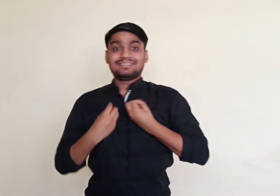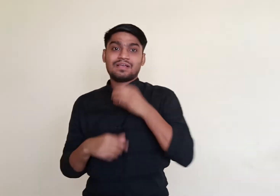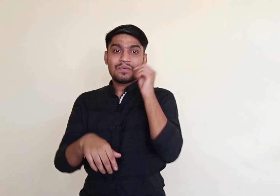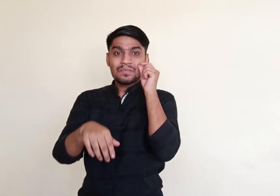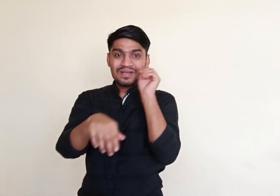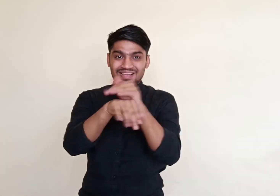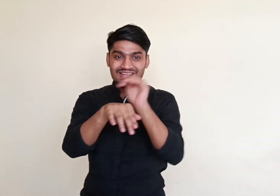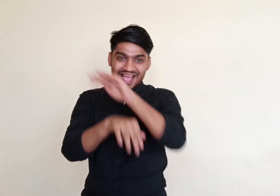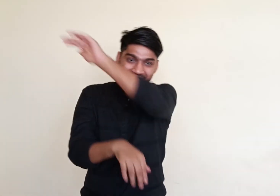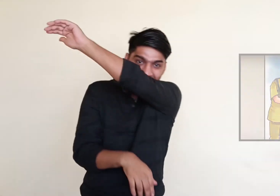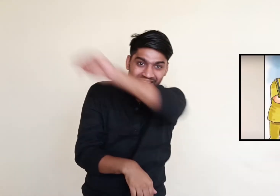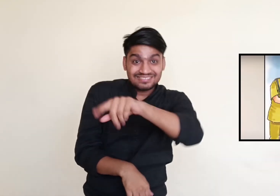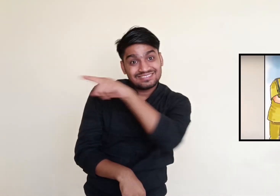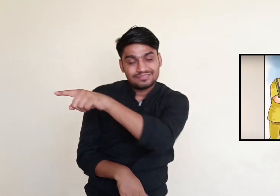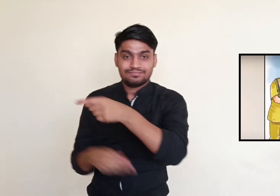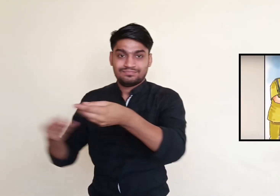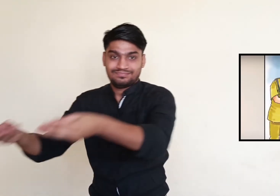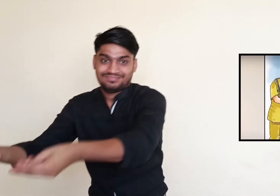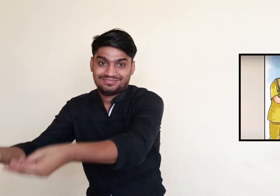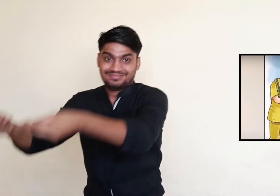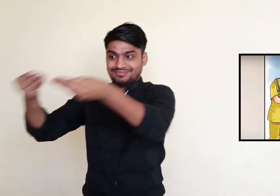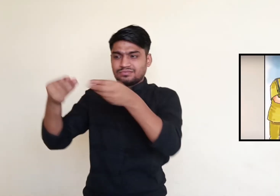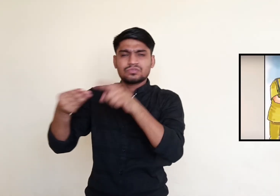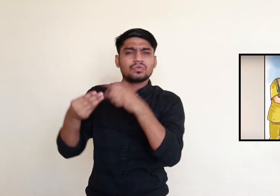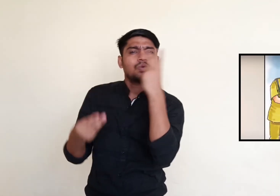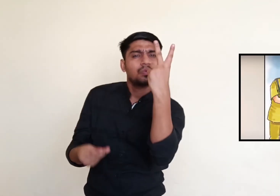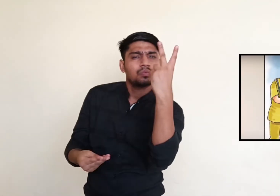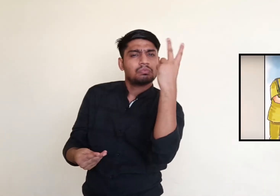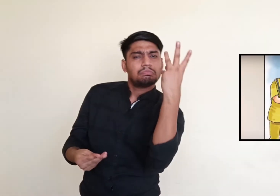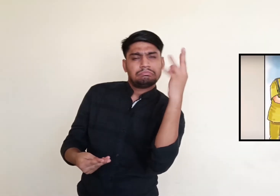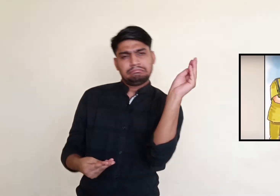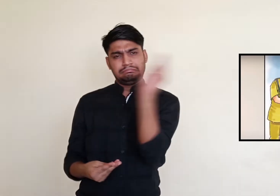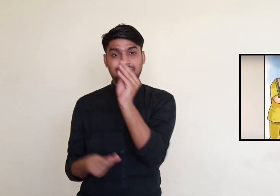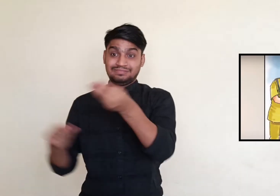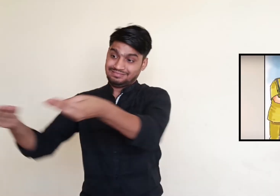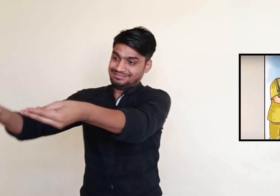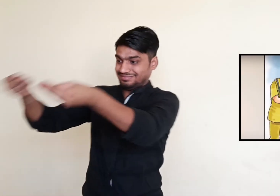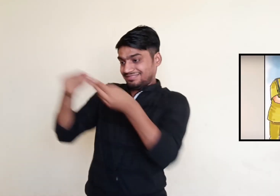The postman came to his house and handed over two three letters to the boy.